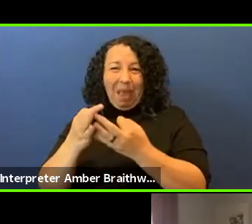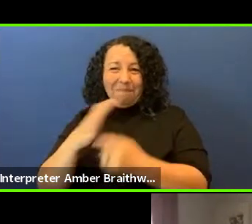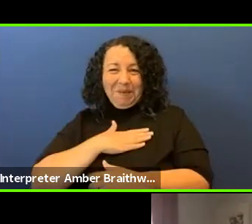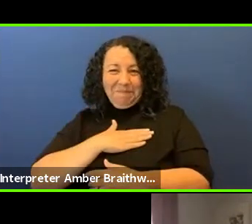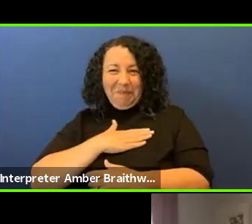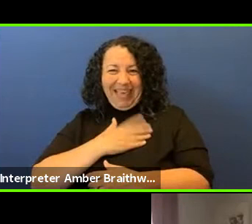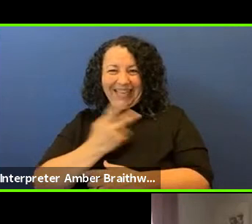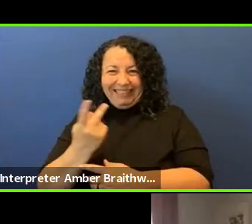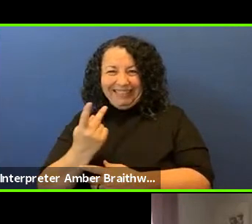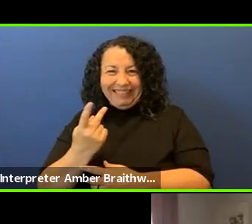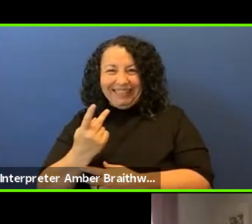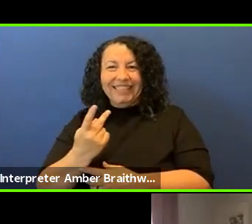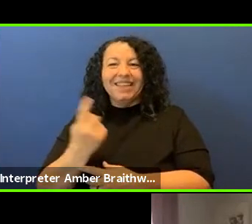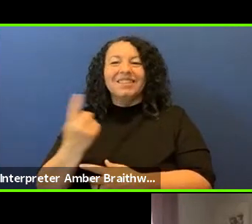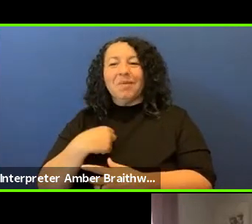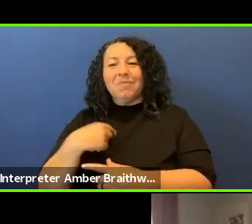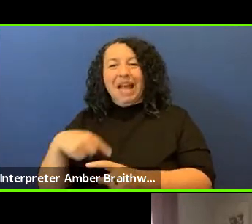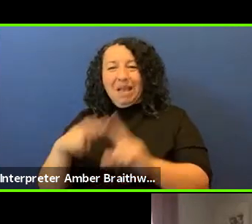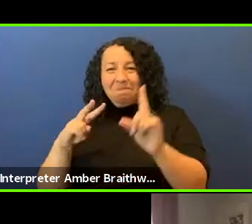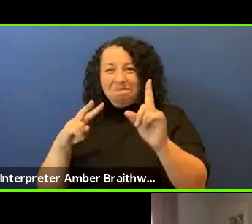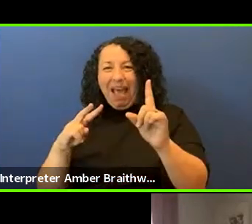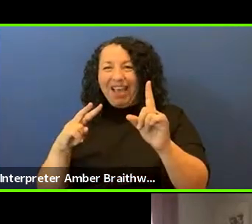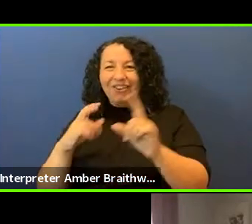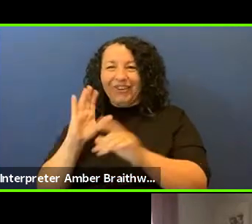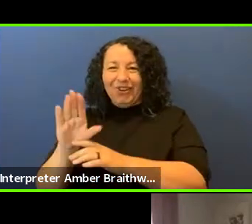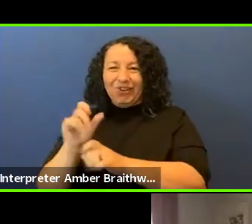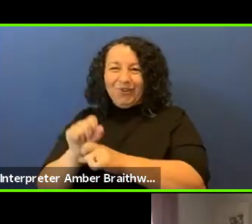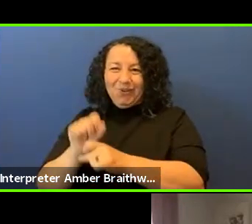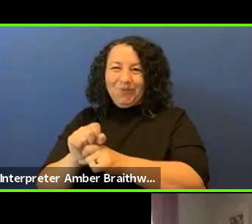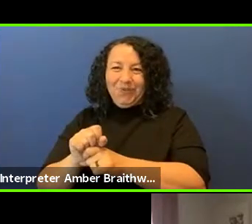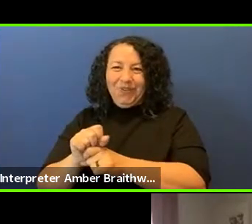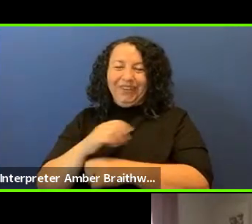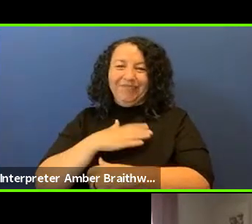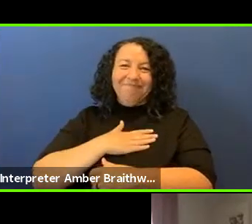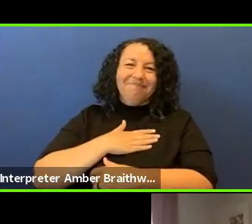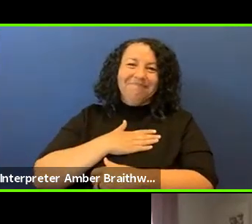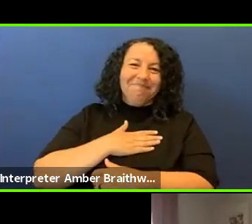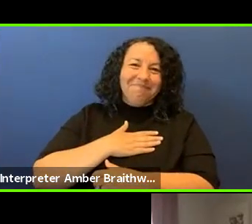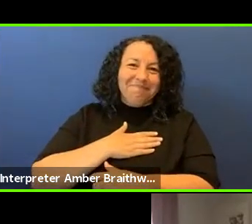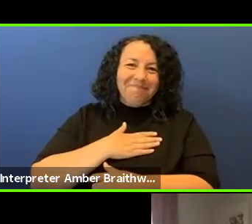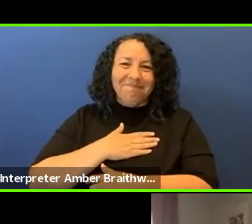somebody who I admire in her work near the sacred Black Hills in